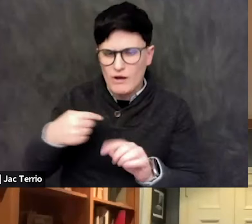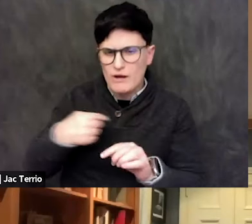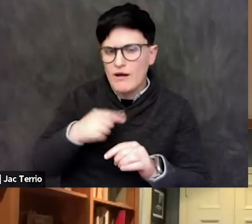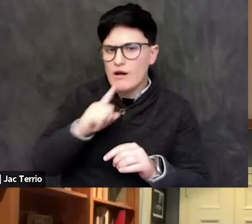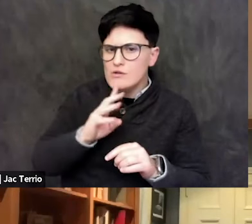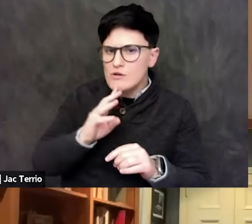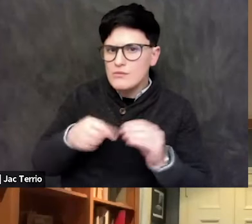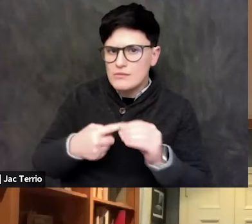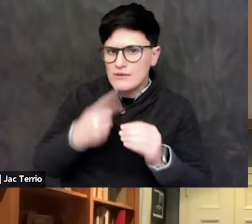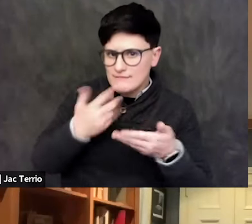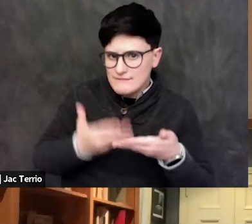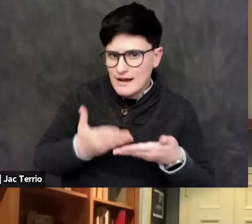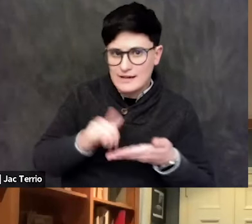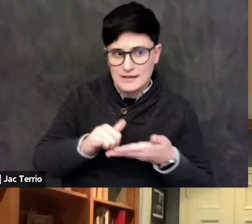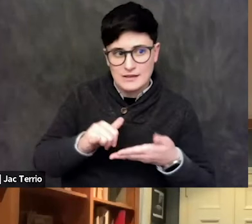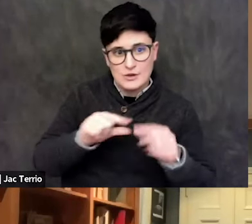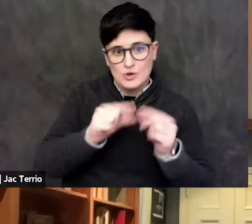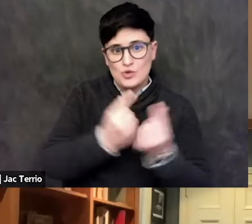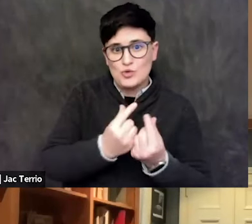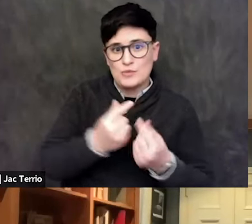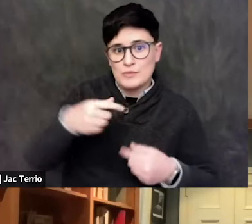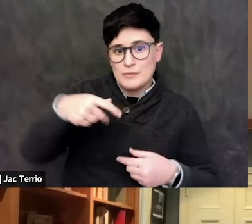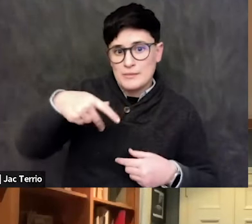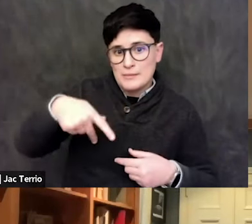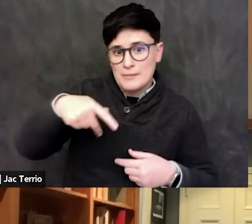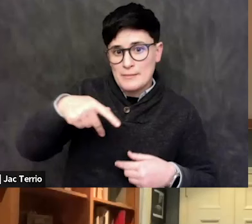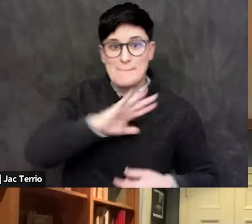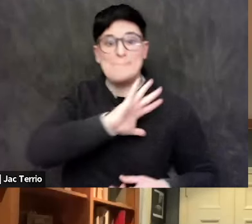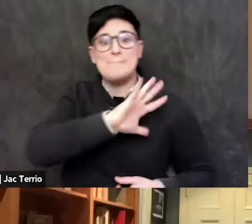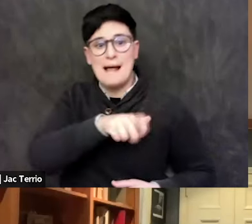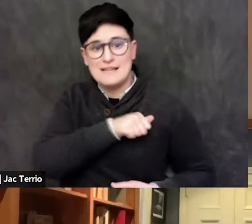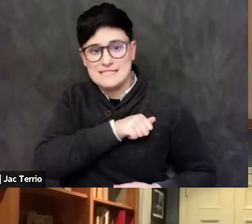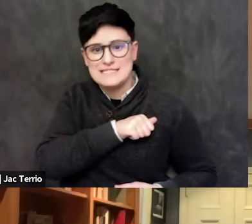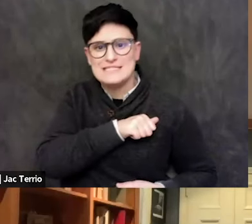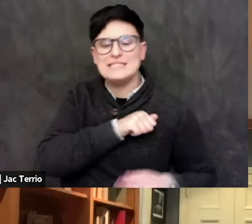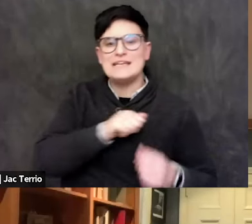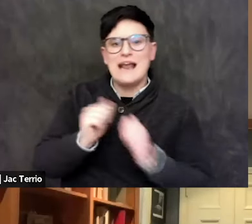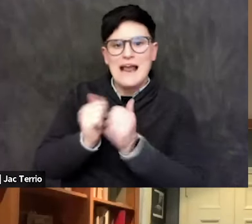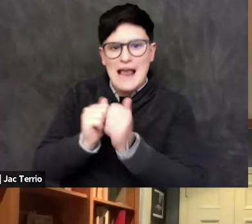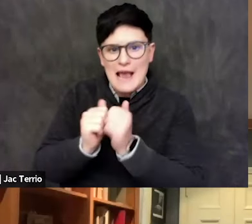there was a group called ACBI, the Palestinian Campaign for the Academic and Cultural Boycott of Israel.